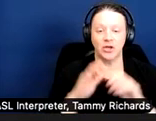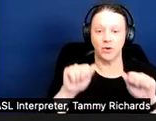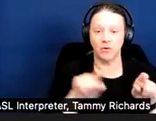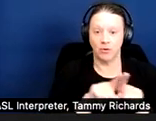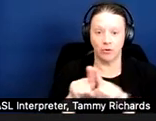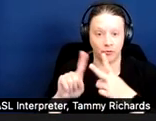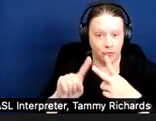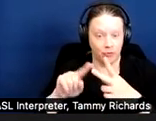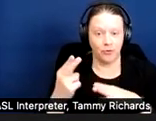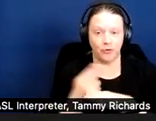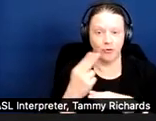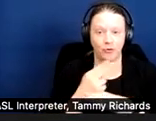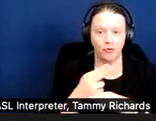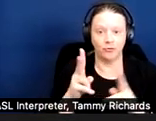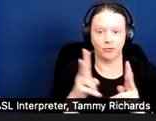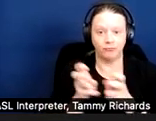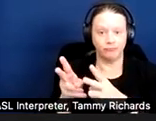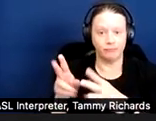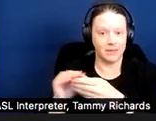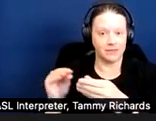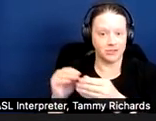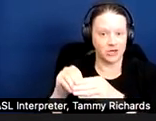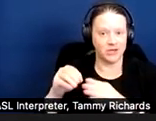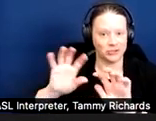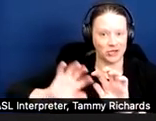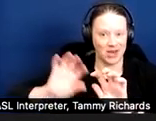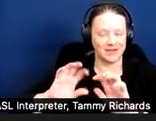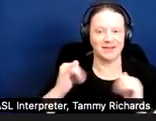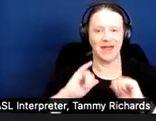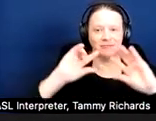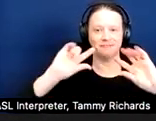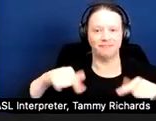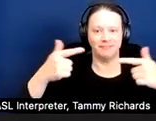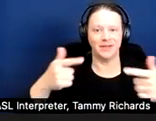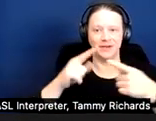the Q&A to let us know. I will now turn it over to Michelle Uzeta.